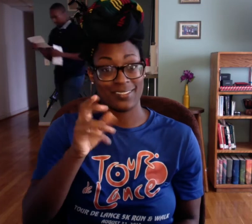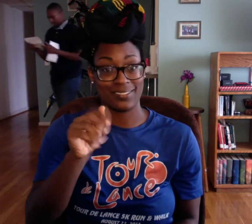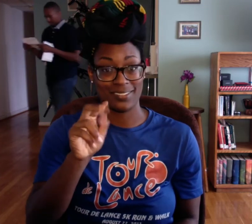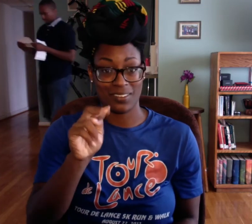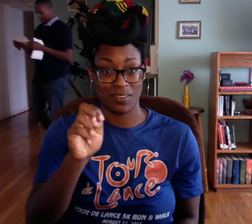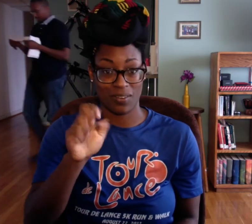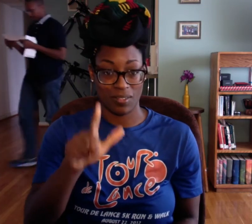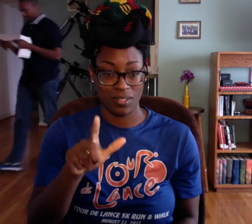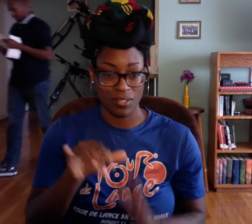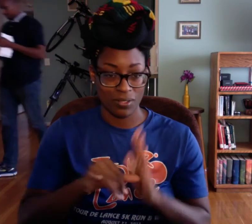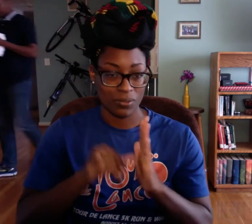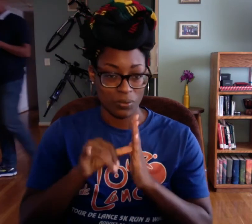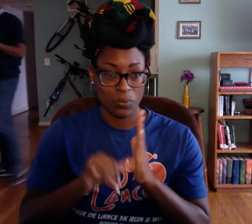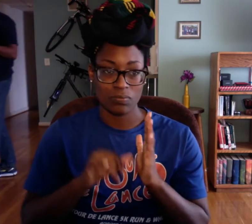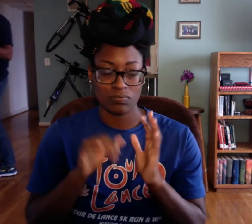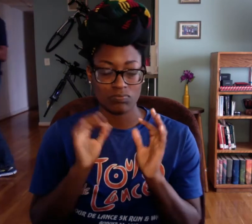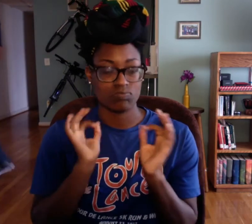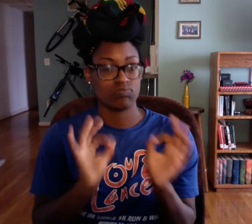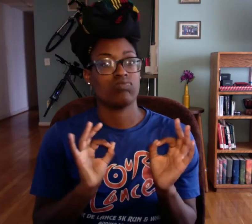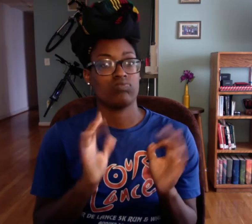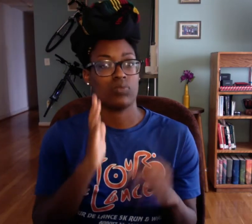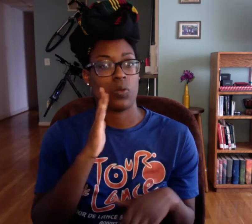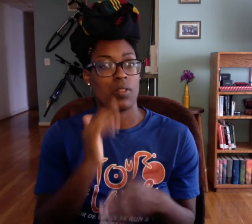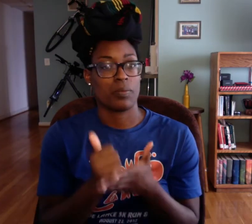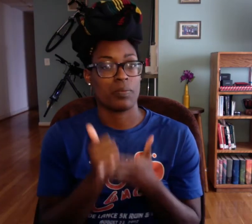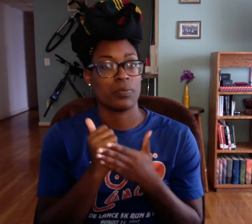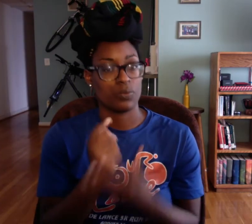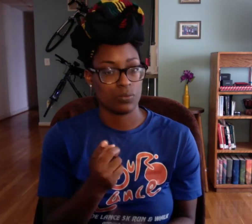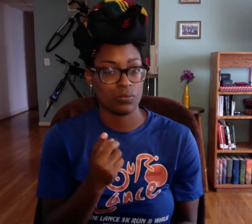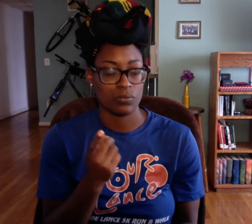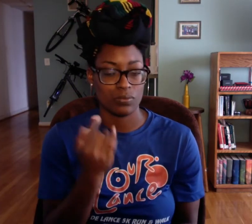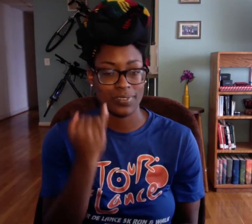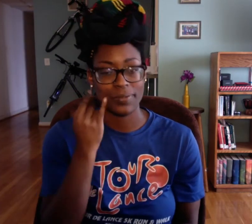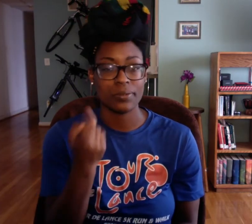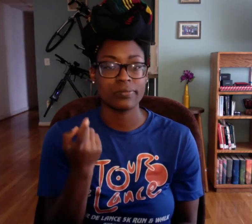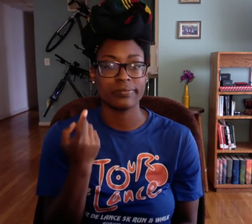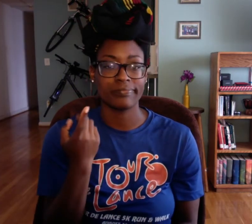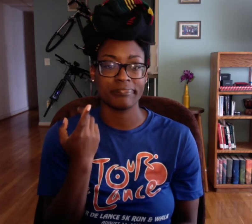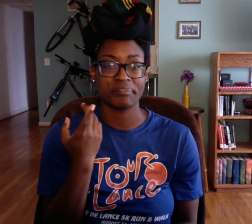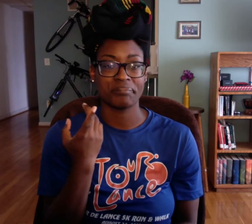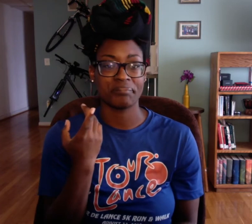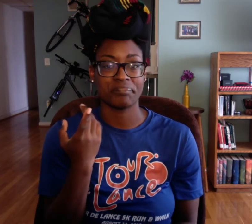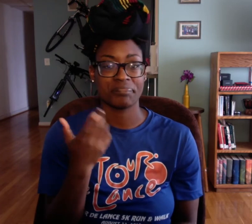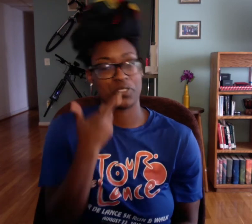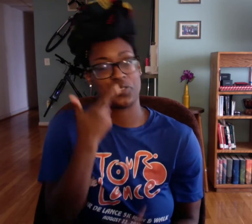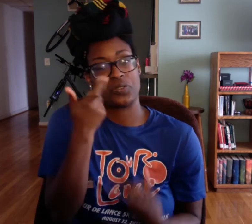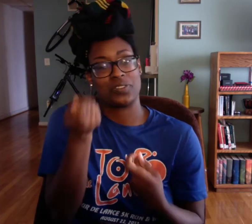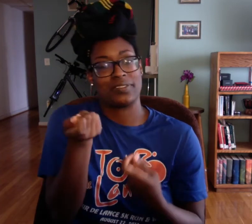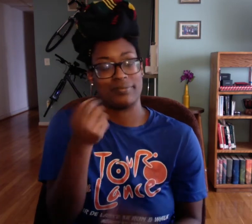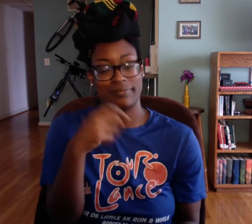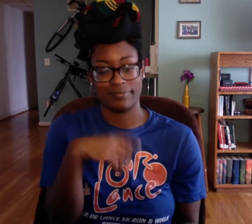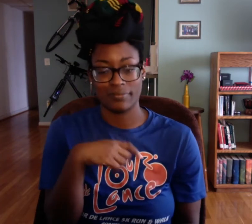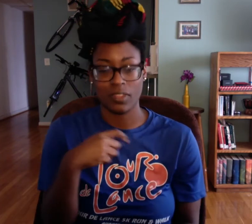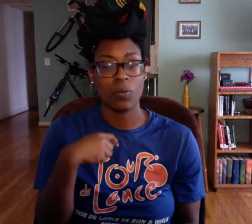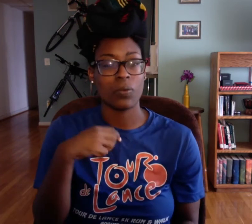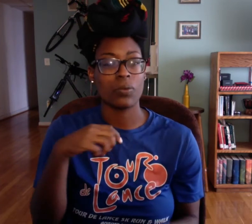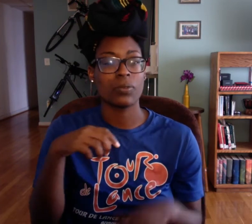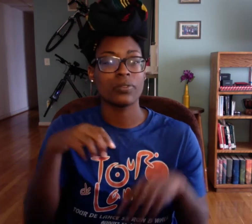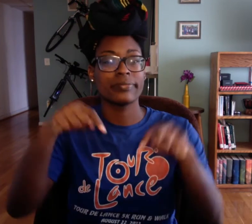So I highly recommend--uh highly suggest, recommend the youtube channel. It will definitely help you if you're interested in that sort of thing.